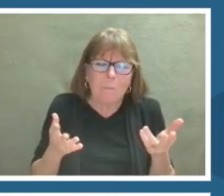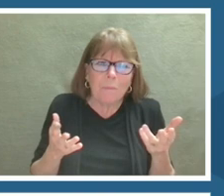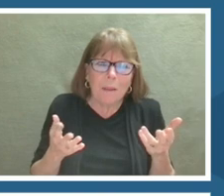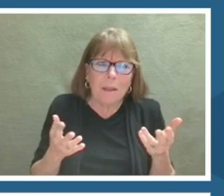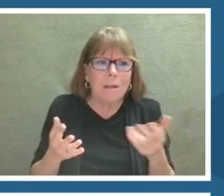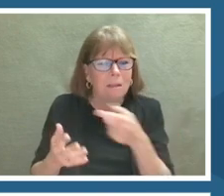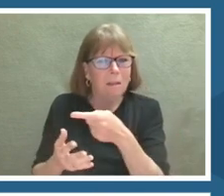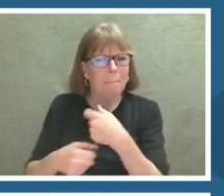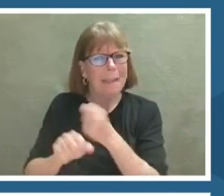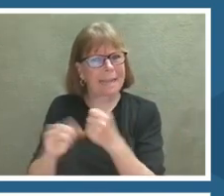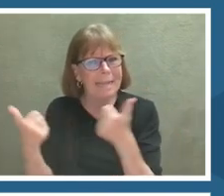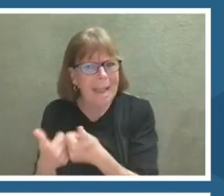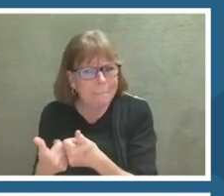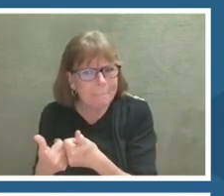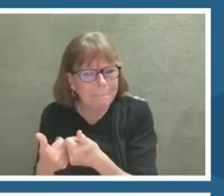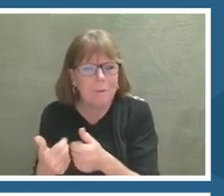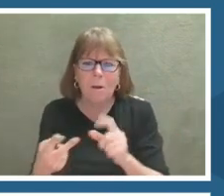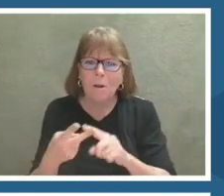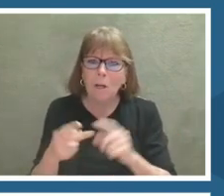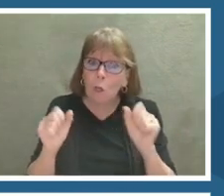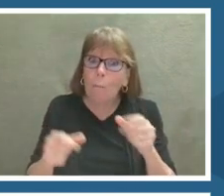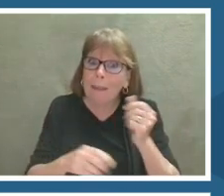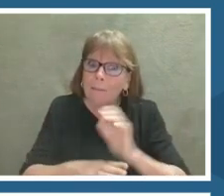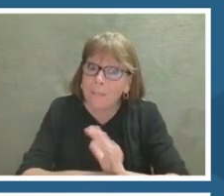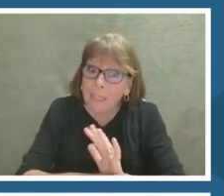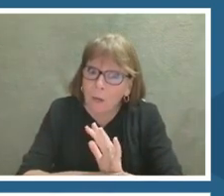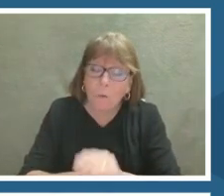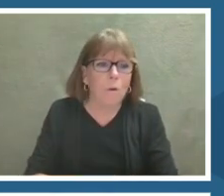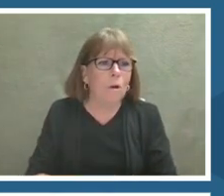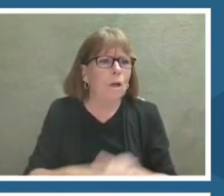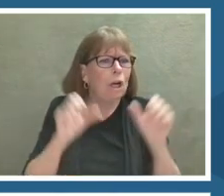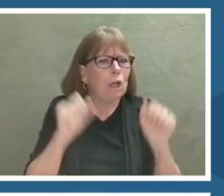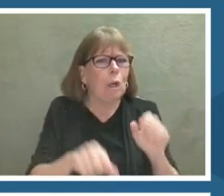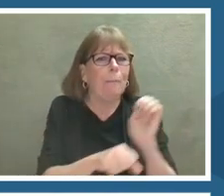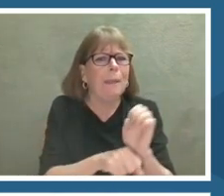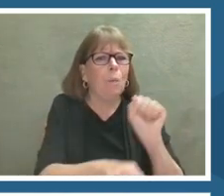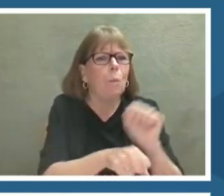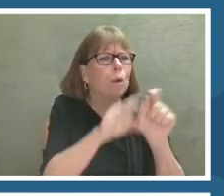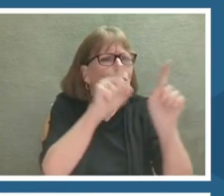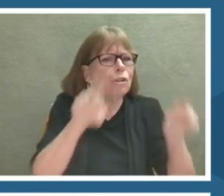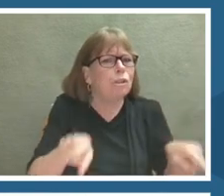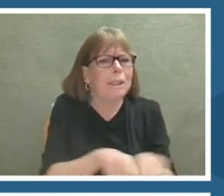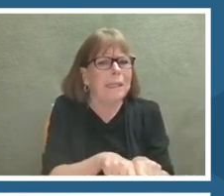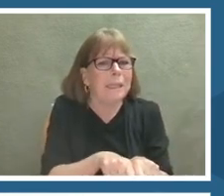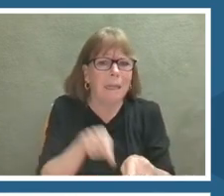What is the best way to communicate the concept or content?